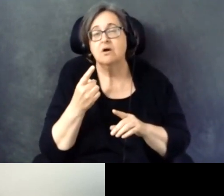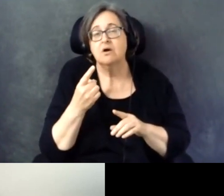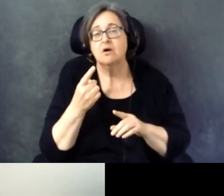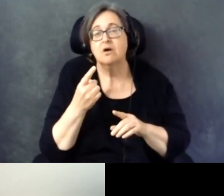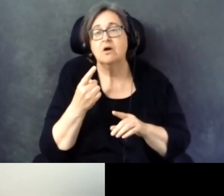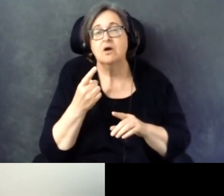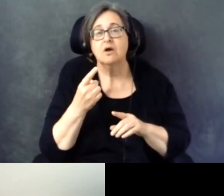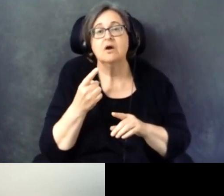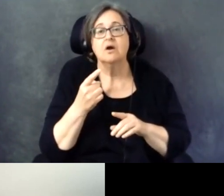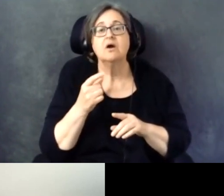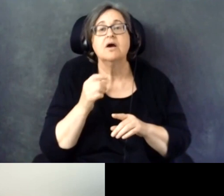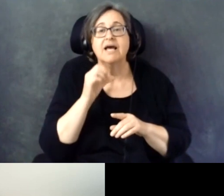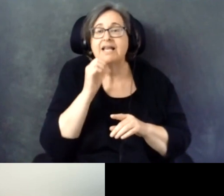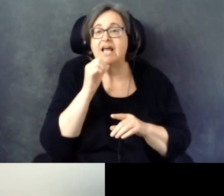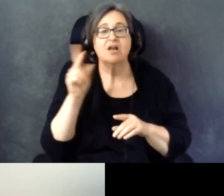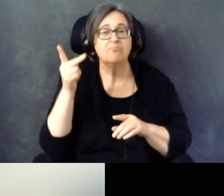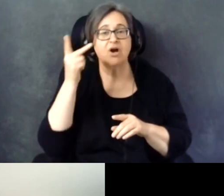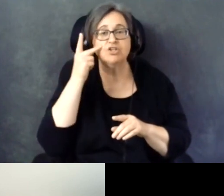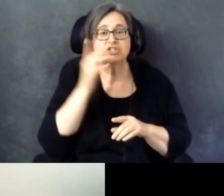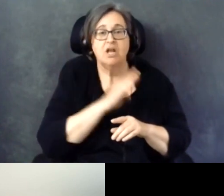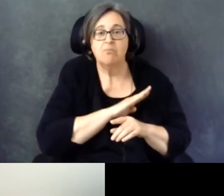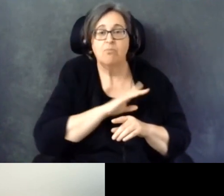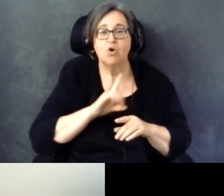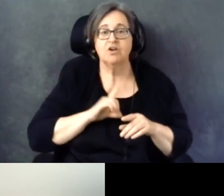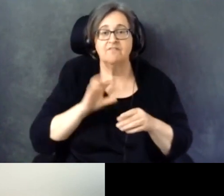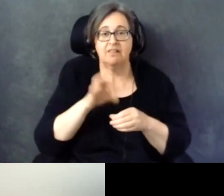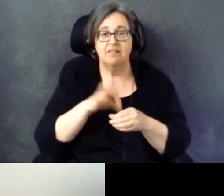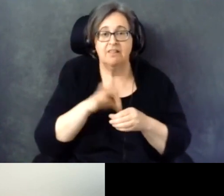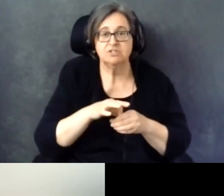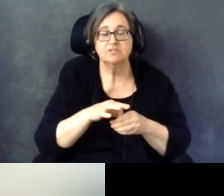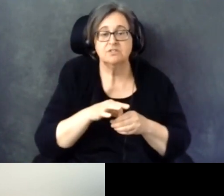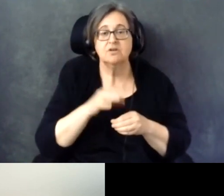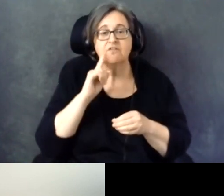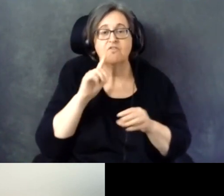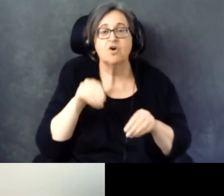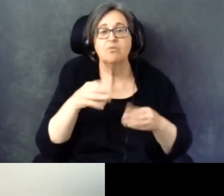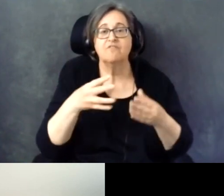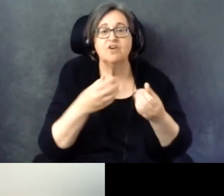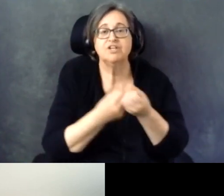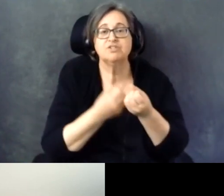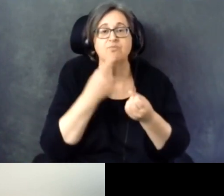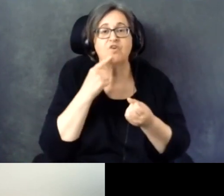board election for providing support for the Democratic primary.